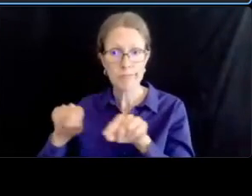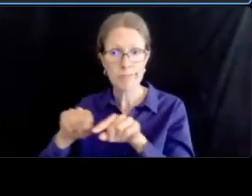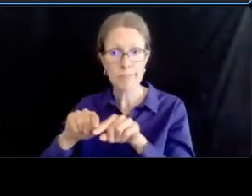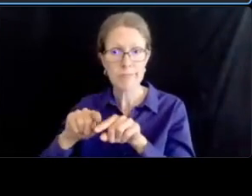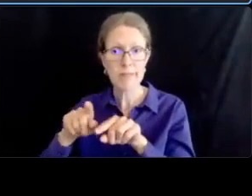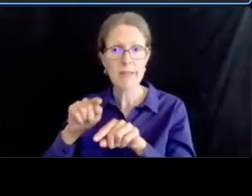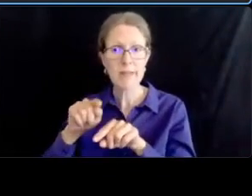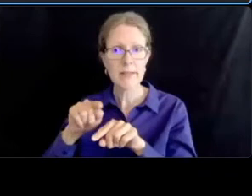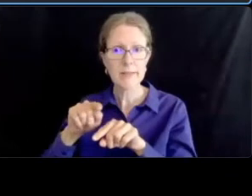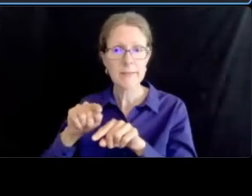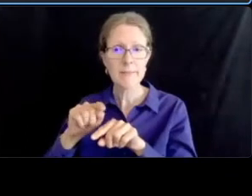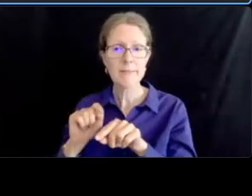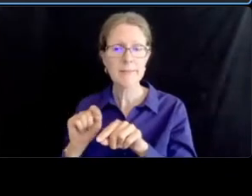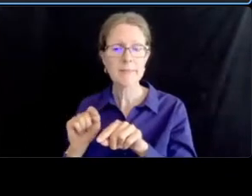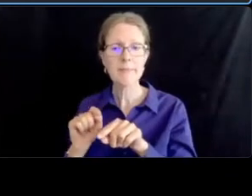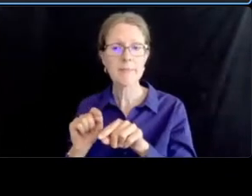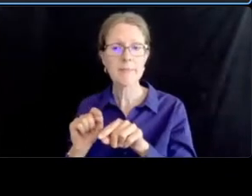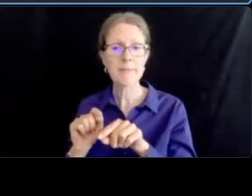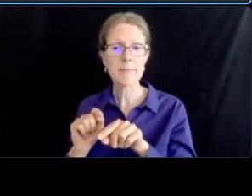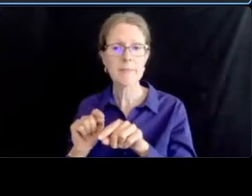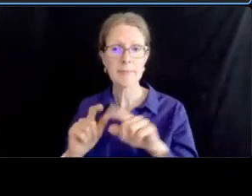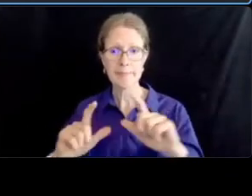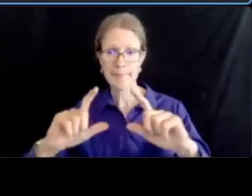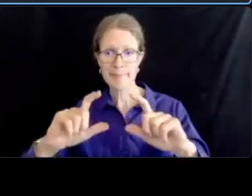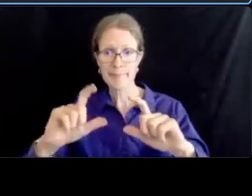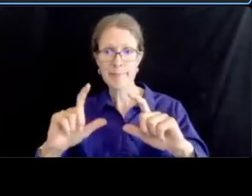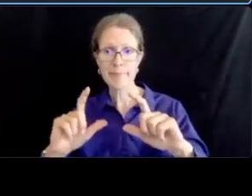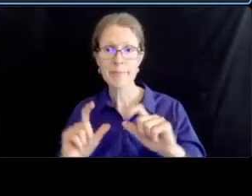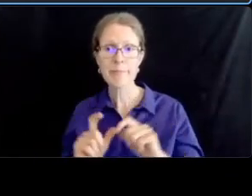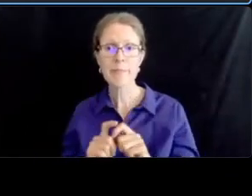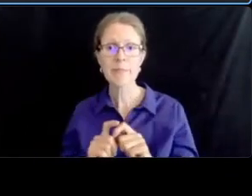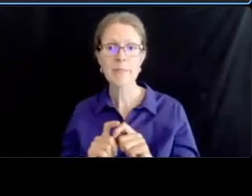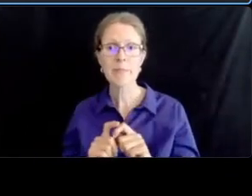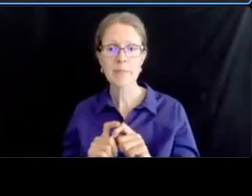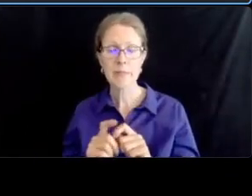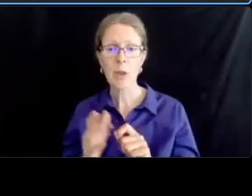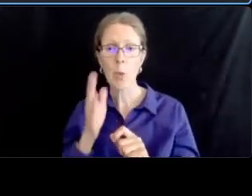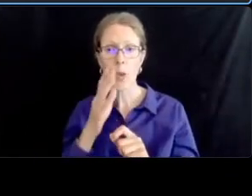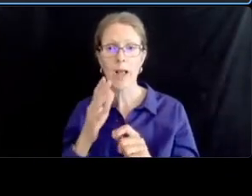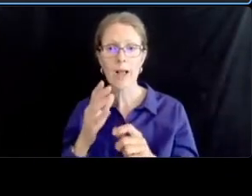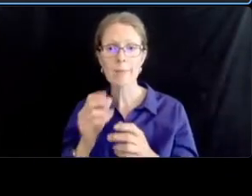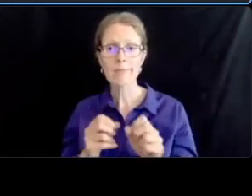ed mentioned we do have two meetings that you see on the left hand side of this sample of the title